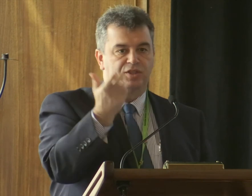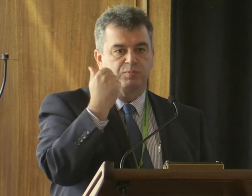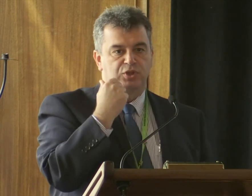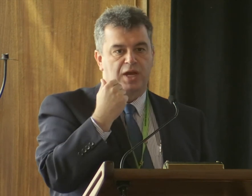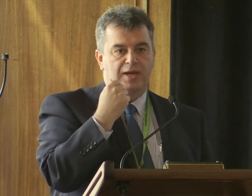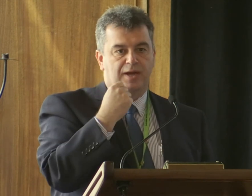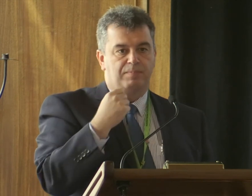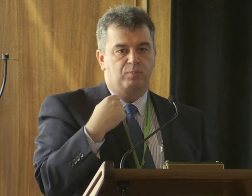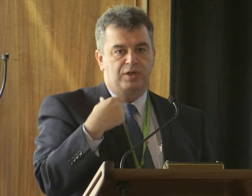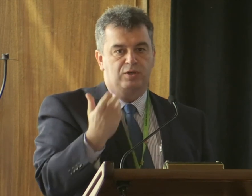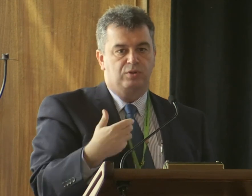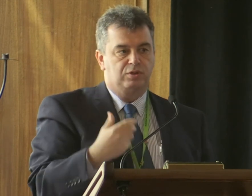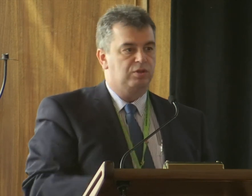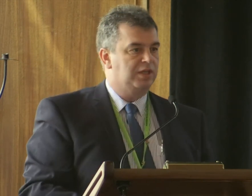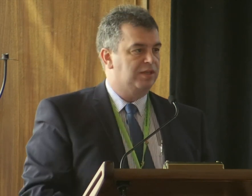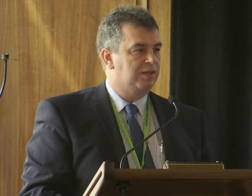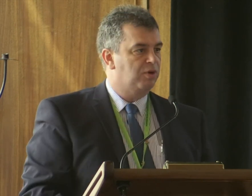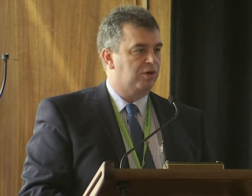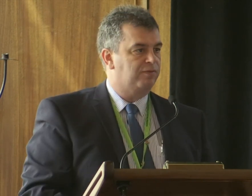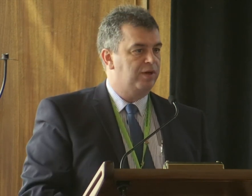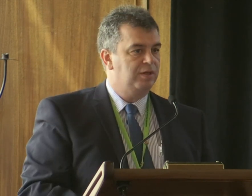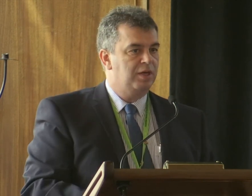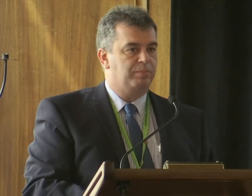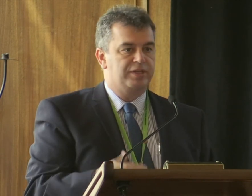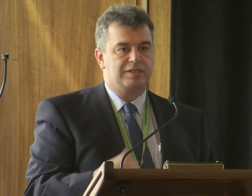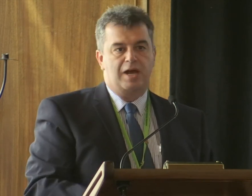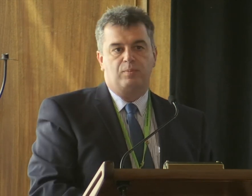just put your hand up and when you do get the microphone please start with